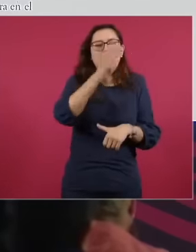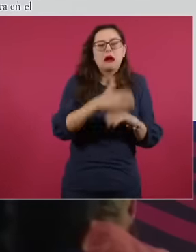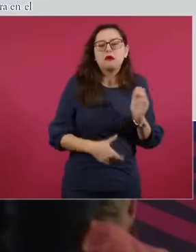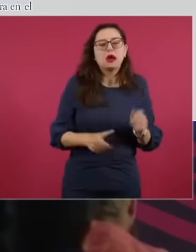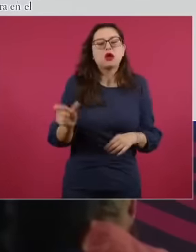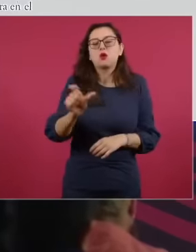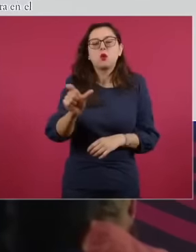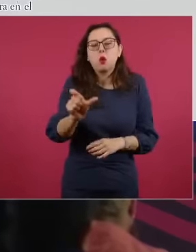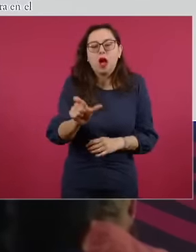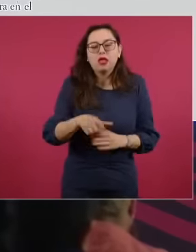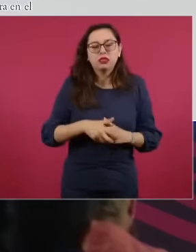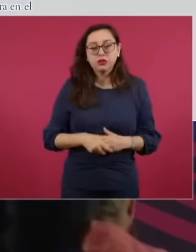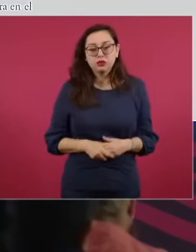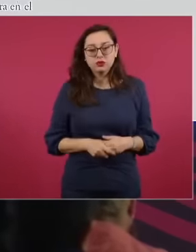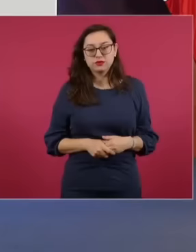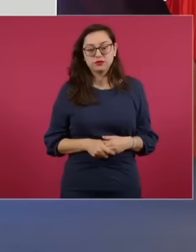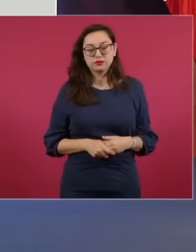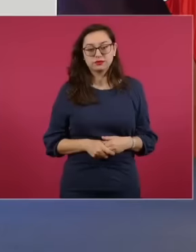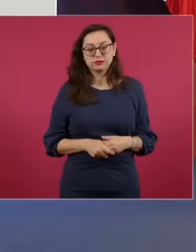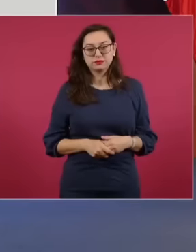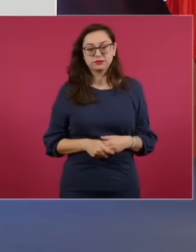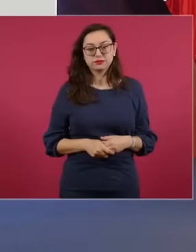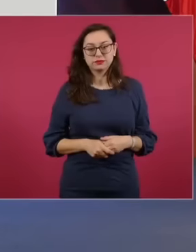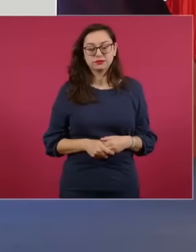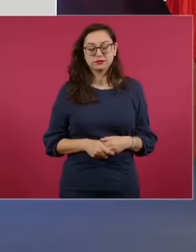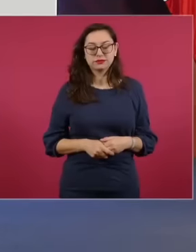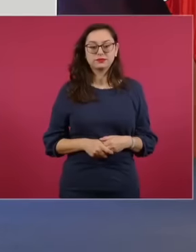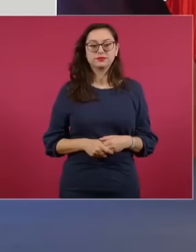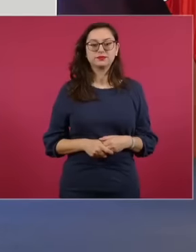mining